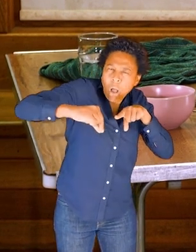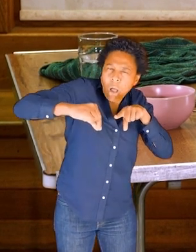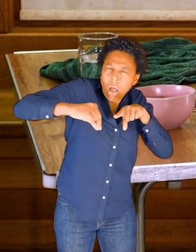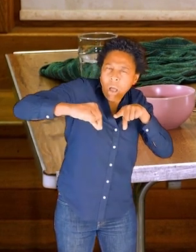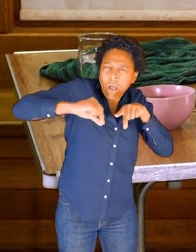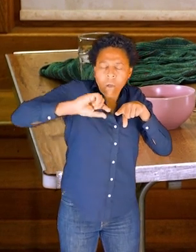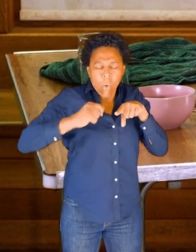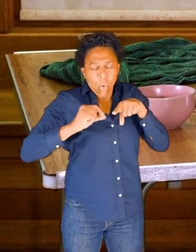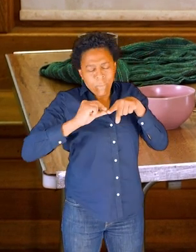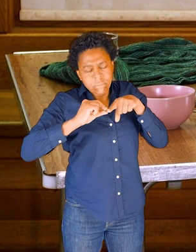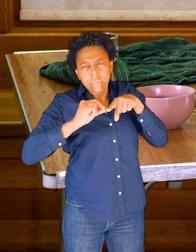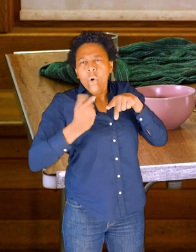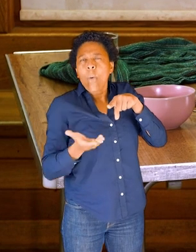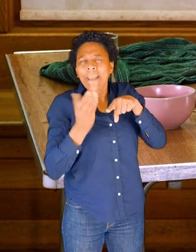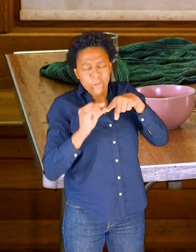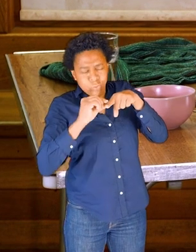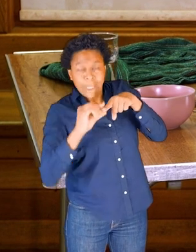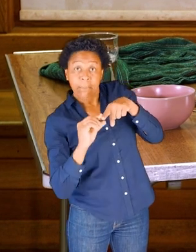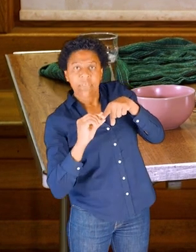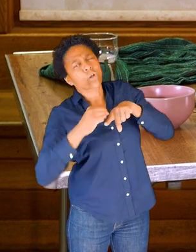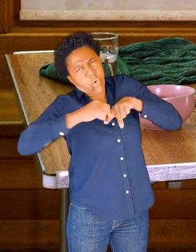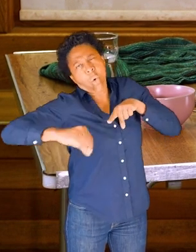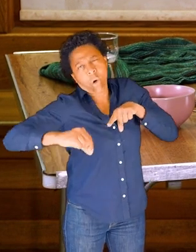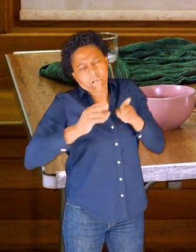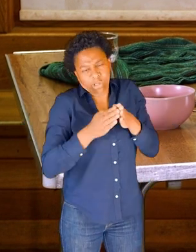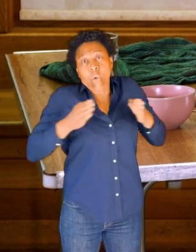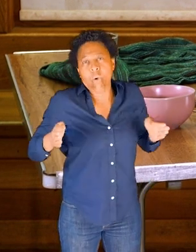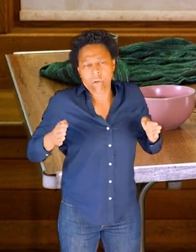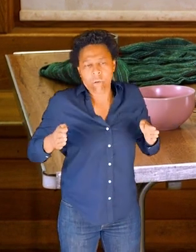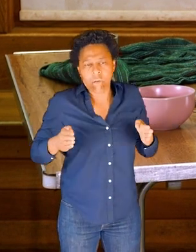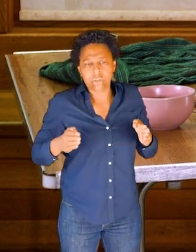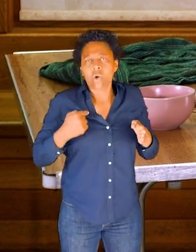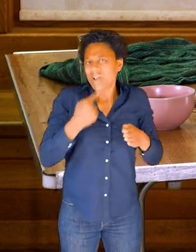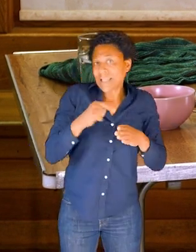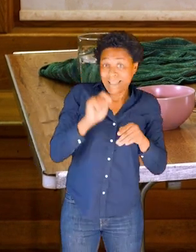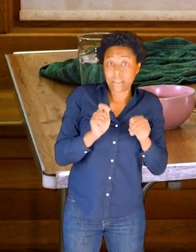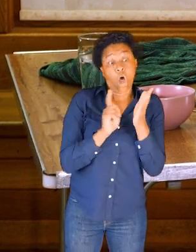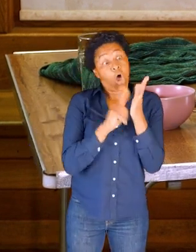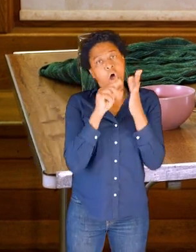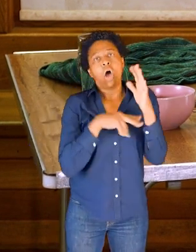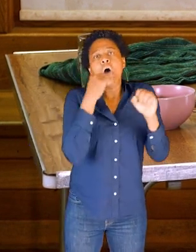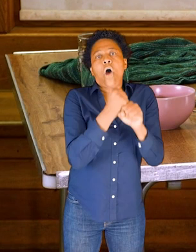so I class this as a long bone. So my fingers have lots of long bones in them, including my thumb.